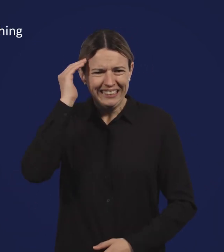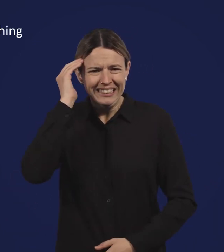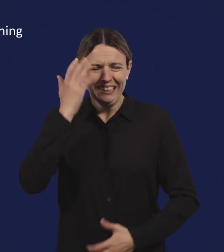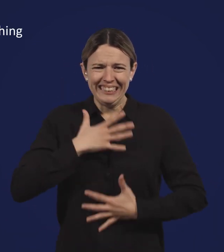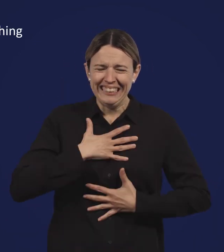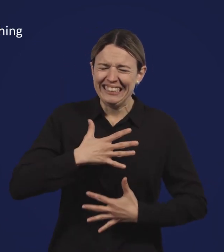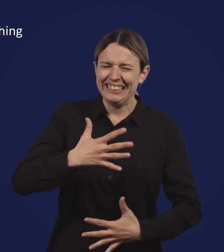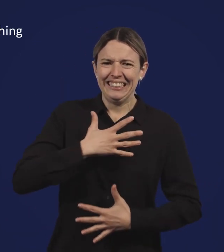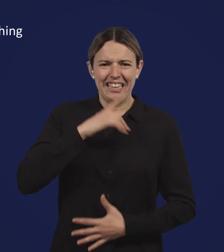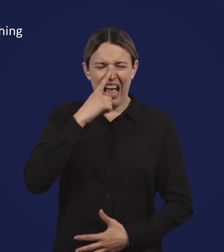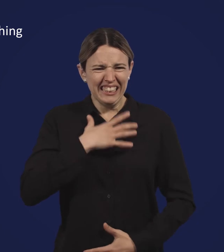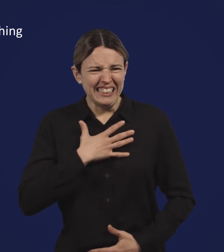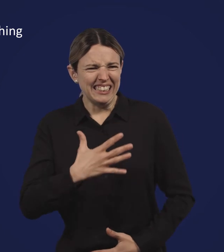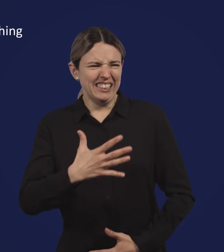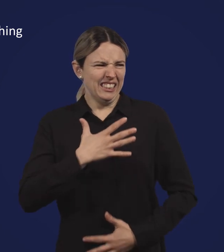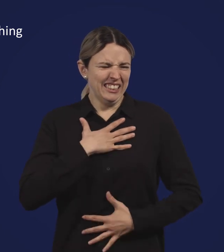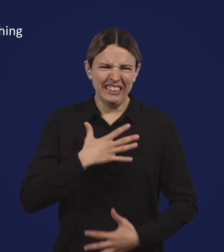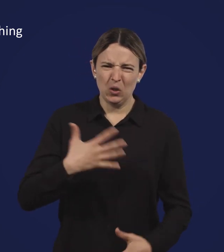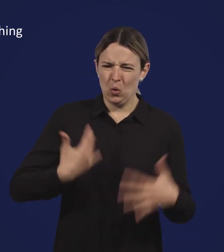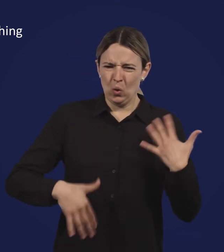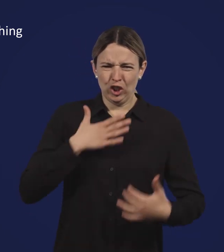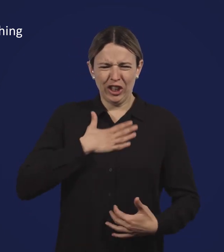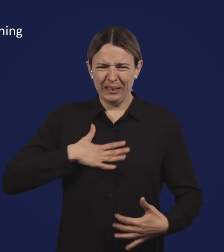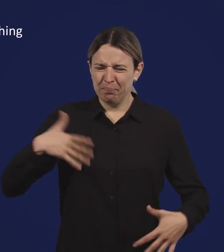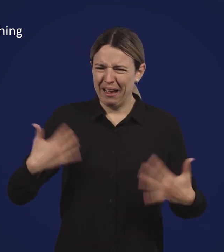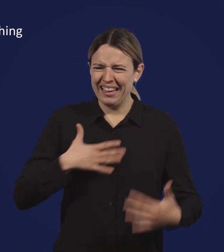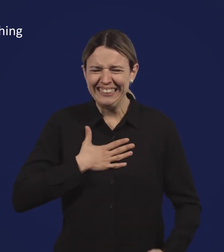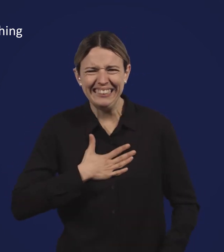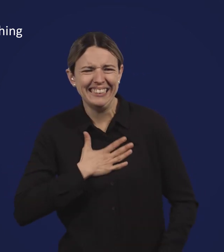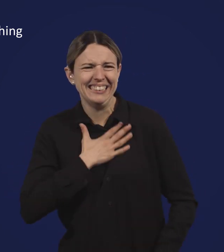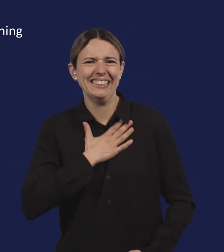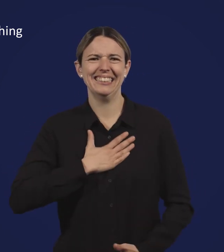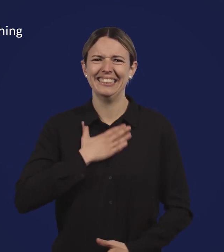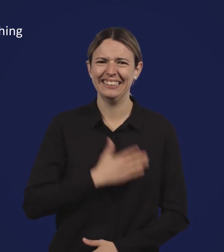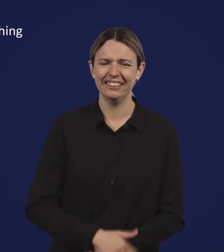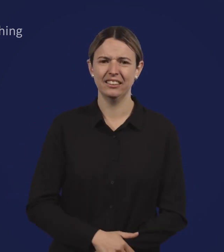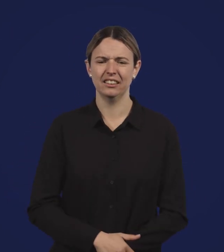Shortness of breath, chest pain, or difficulty breathing;